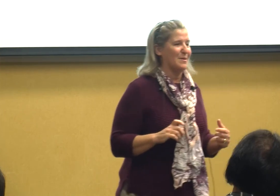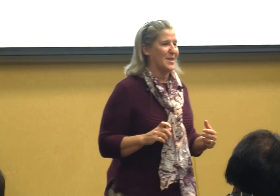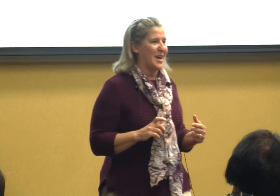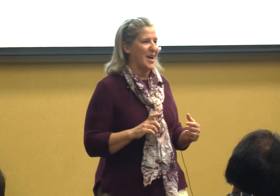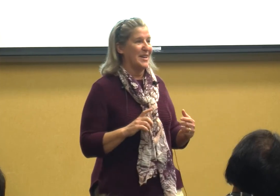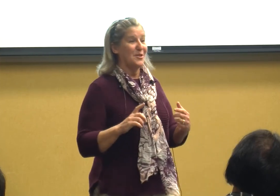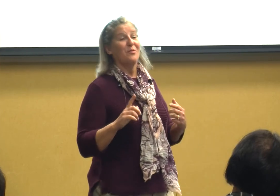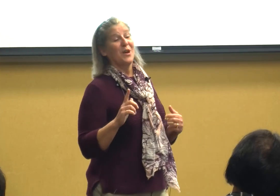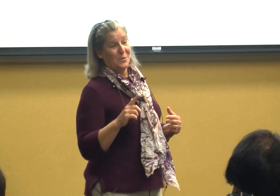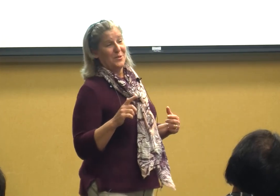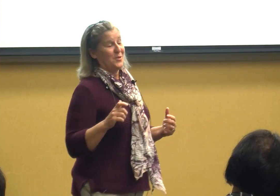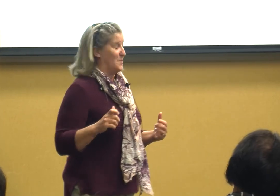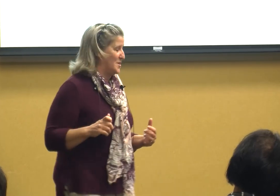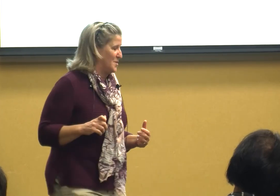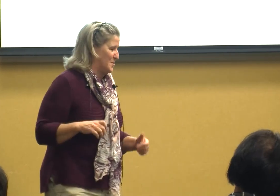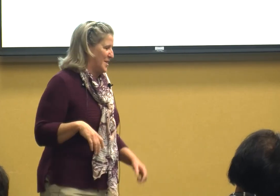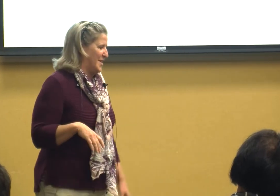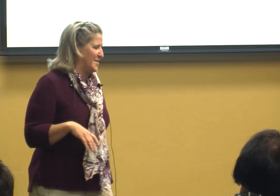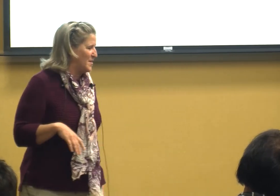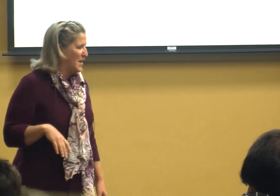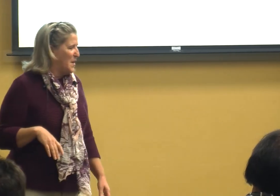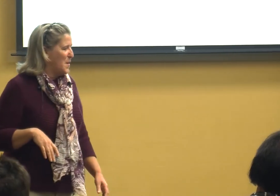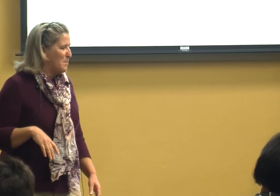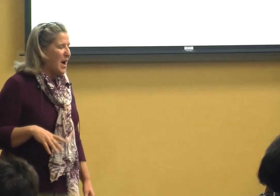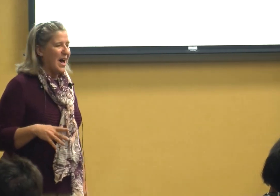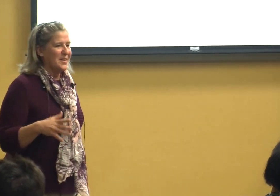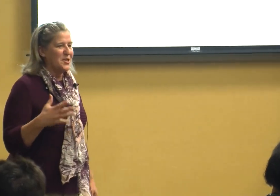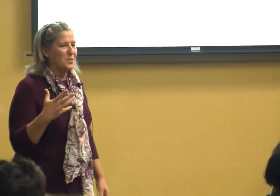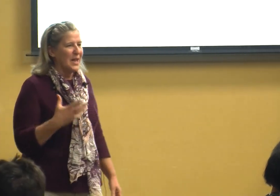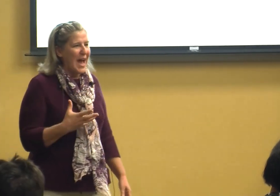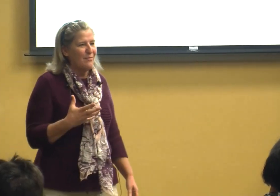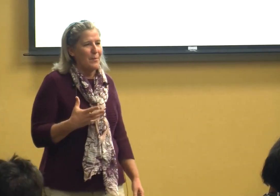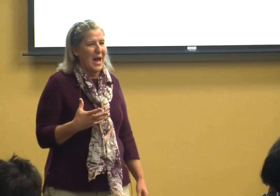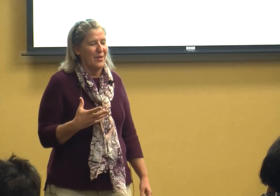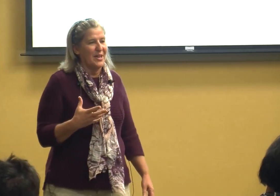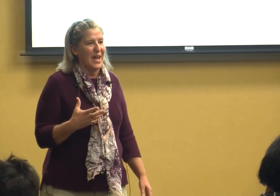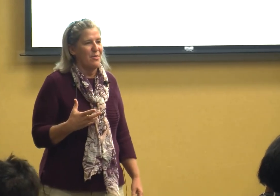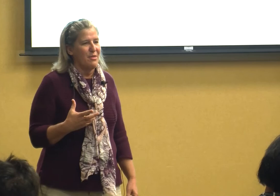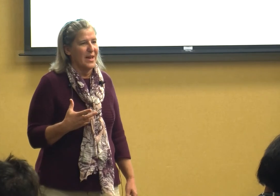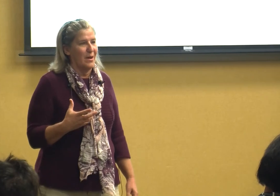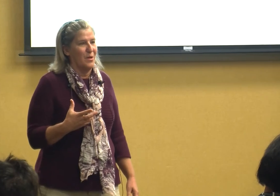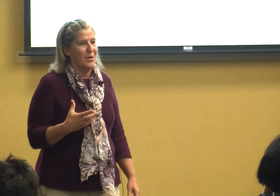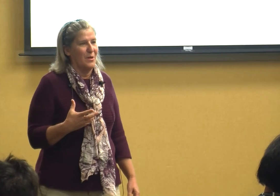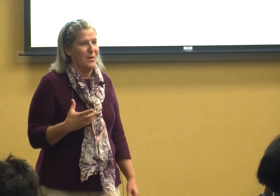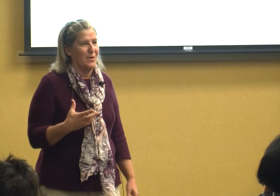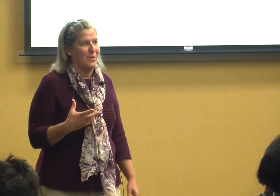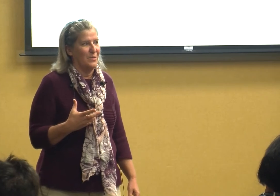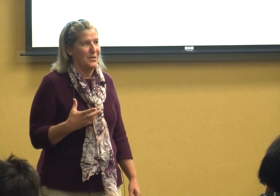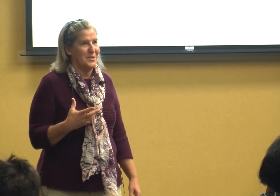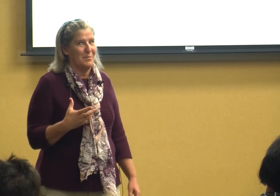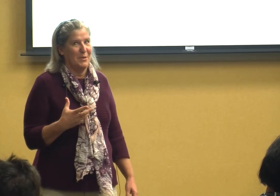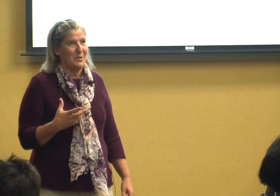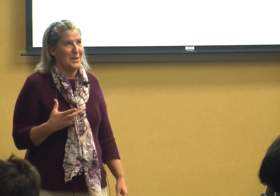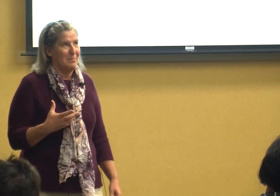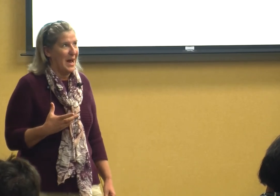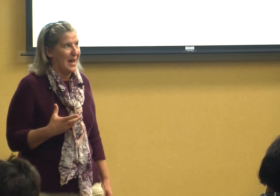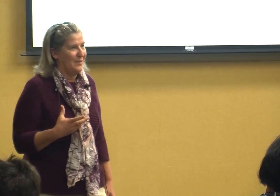I got into those situations with kids but to laugh about it and think oh this could be really bad if